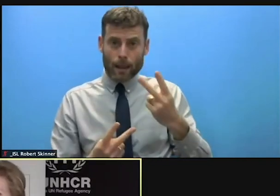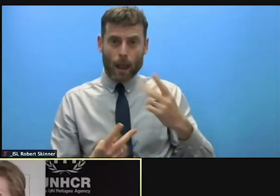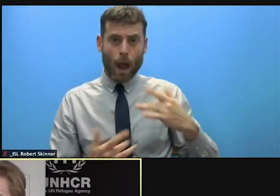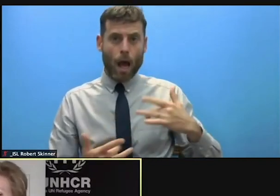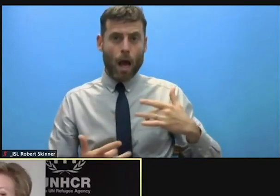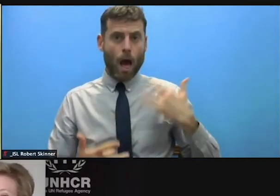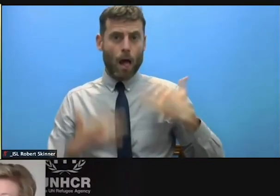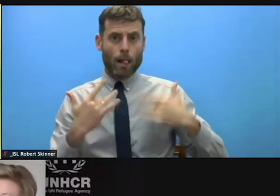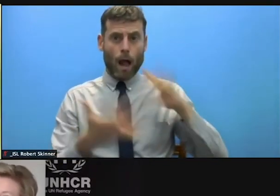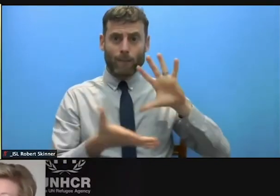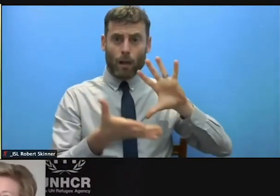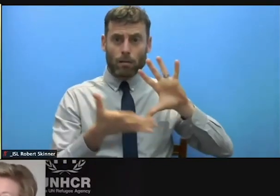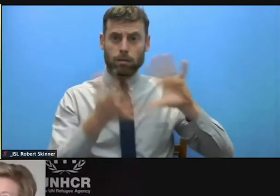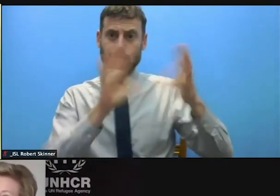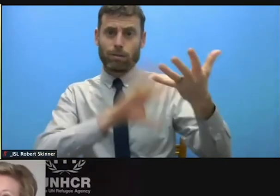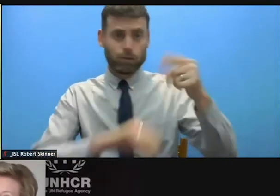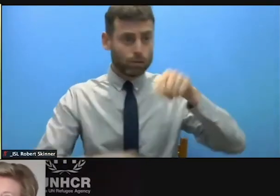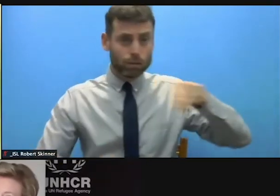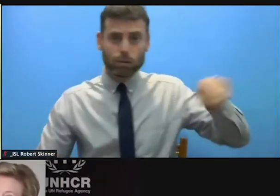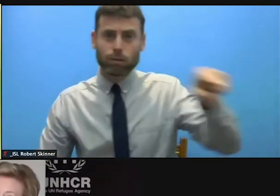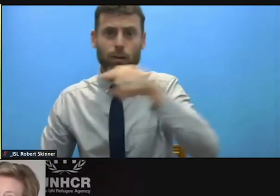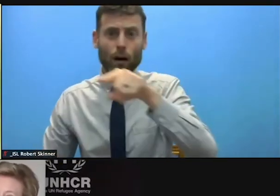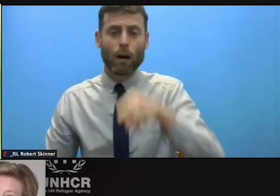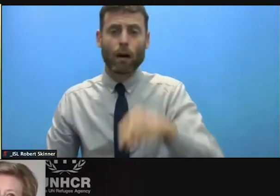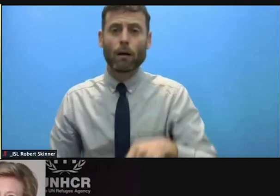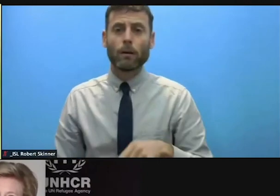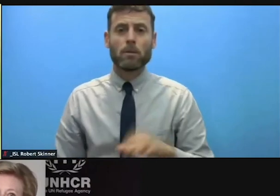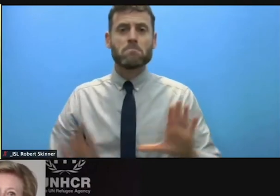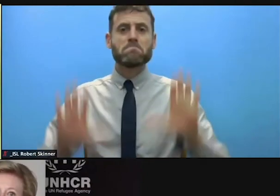globally. And that's the bit we have to work on. >> CHRIS GUNNESS: And that's the bit incidentally